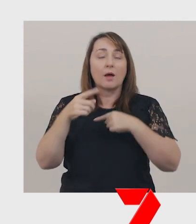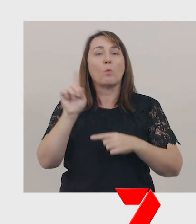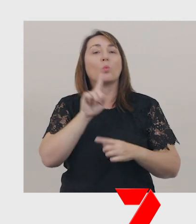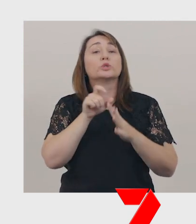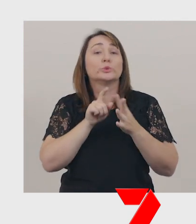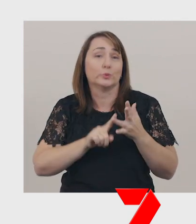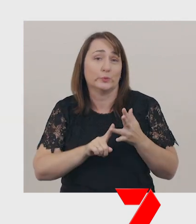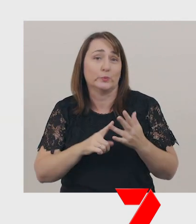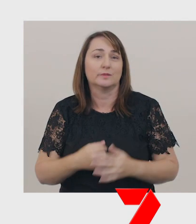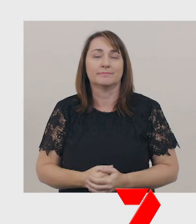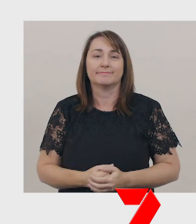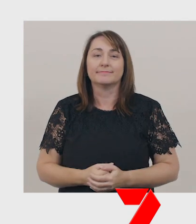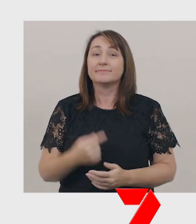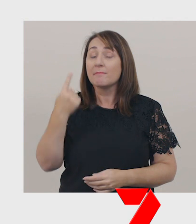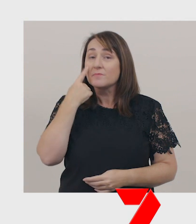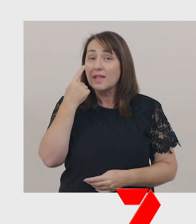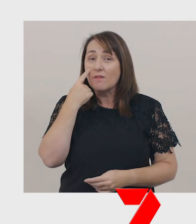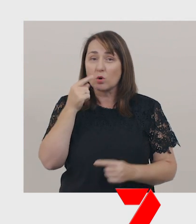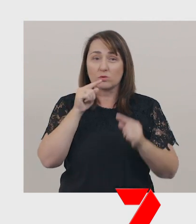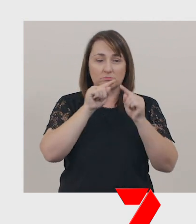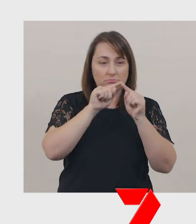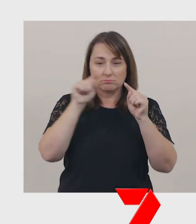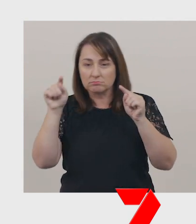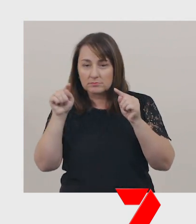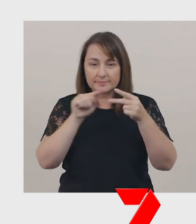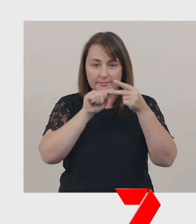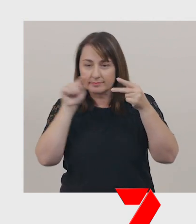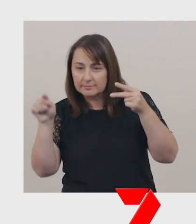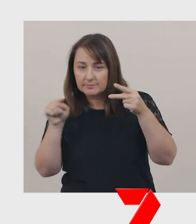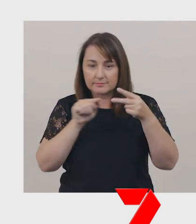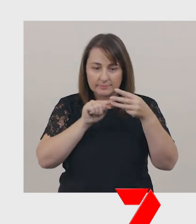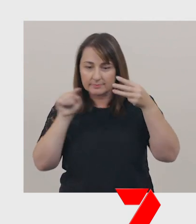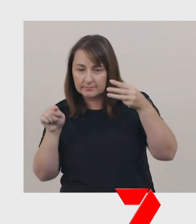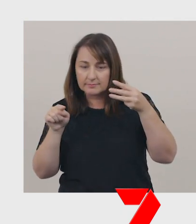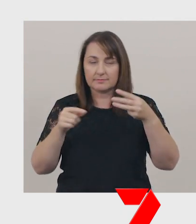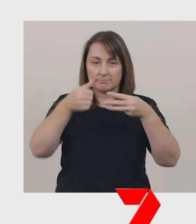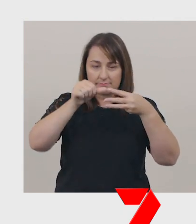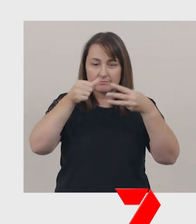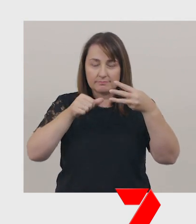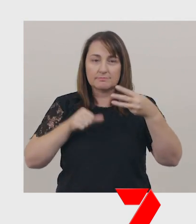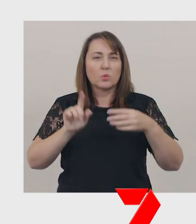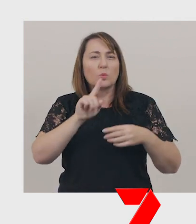Have a look at the start of each of our steps, in our instructions. What do you notice?